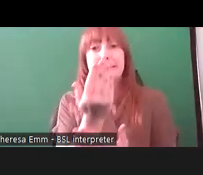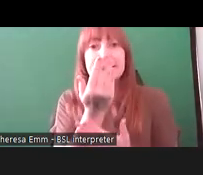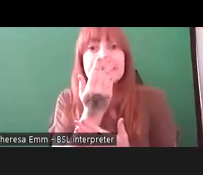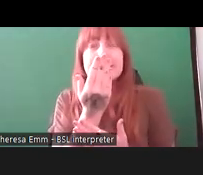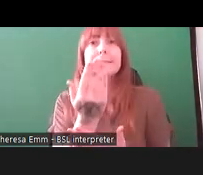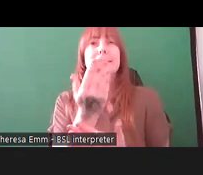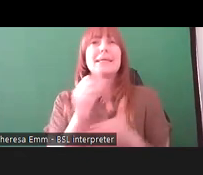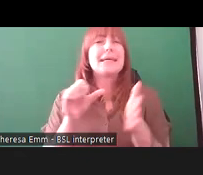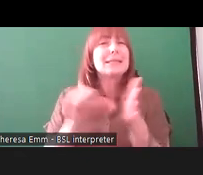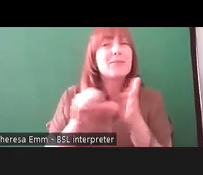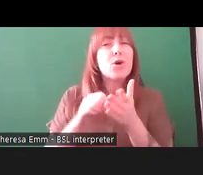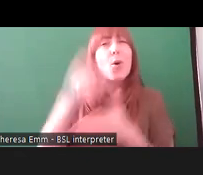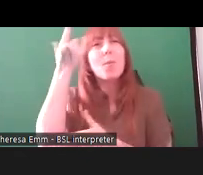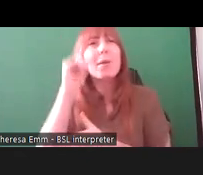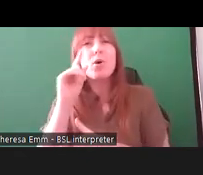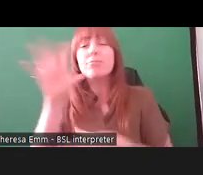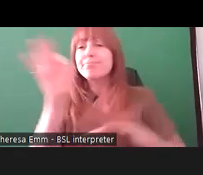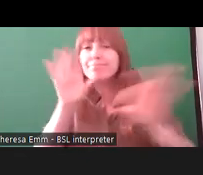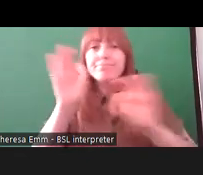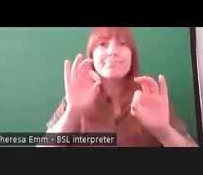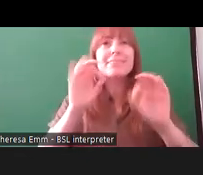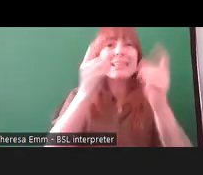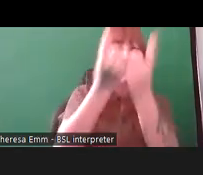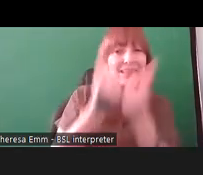objects they wanted to bring as fully [as they wanted to] in that first exhibition,